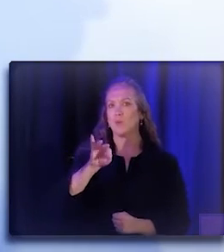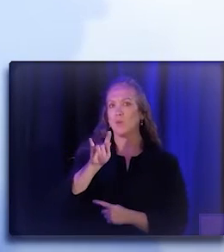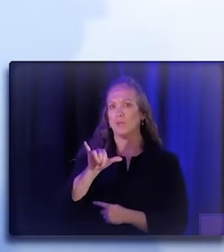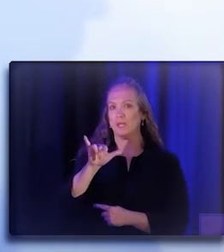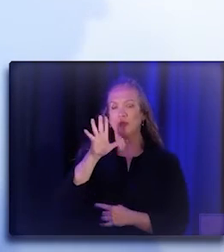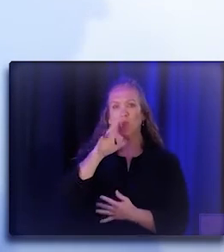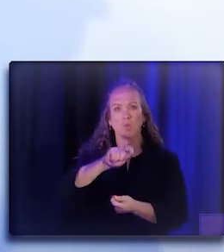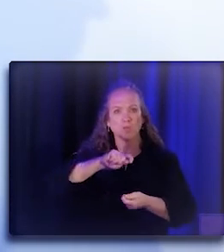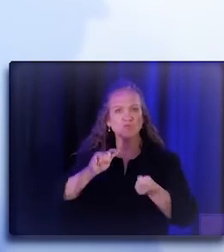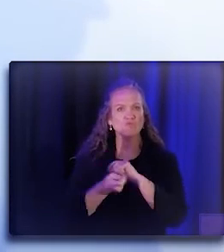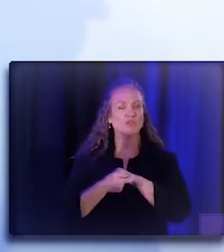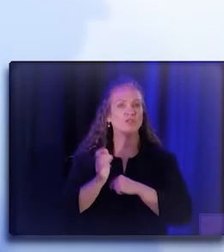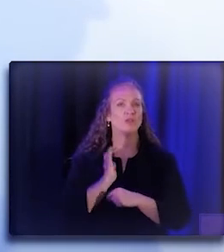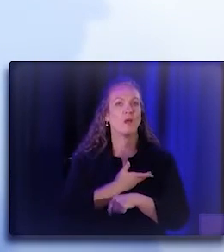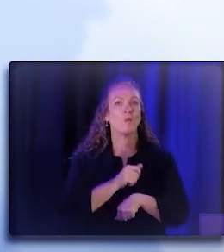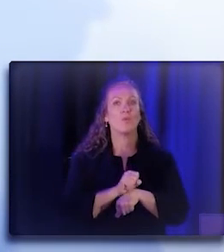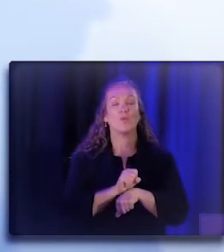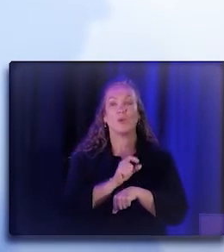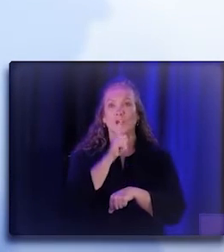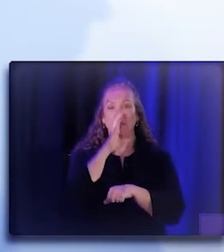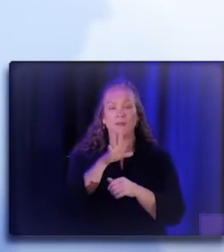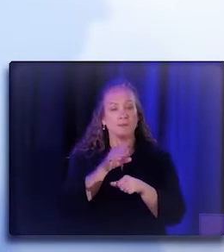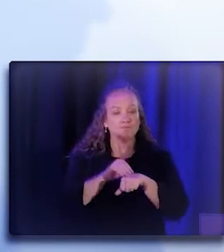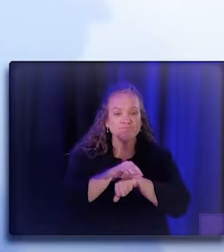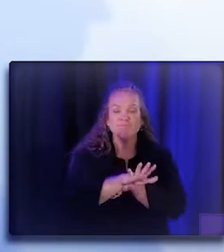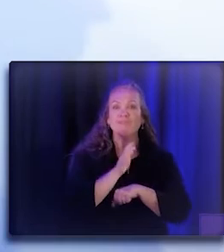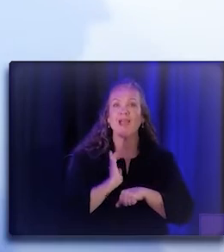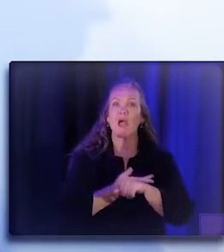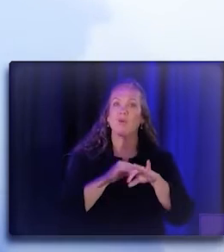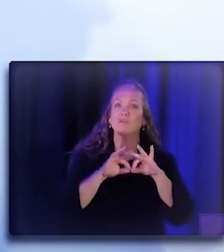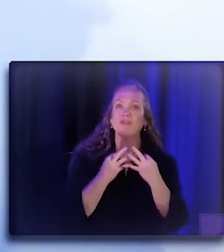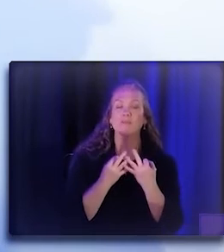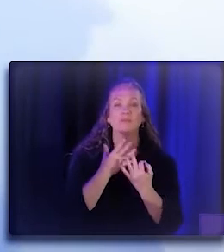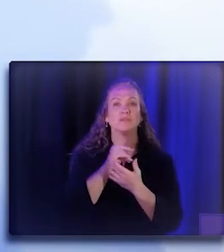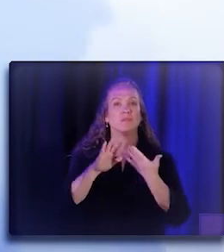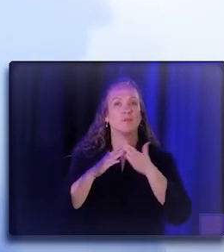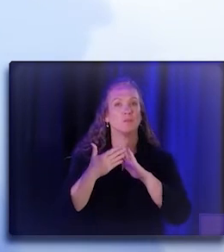that can transform our families and the communities that we are serving.